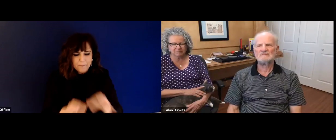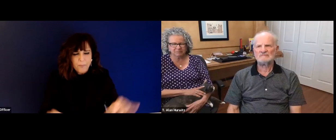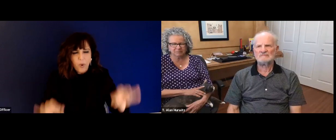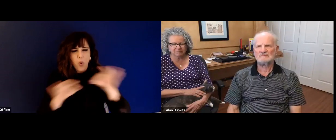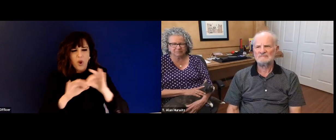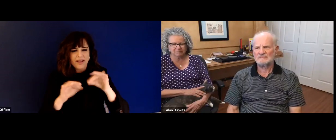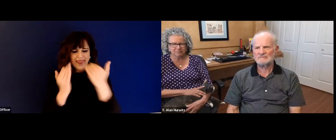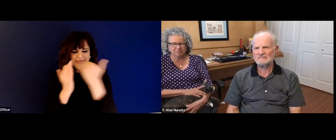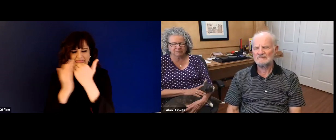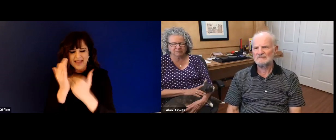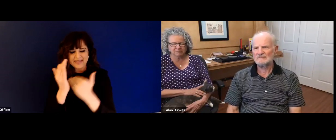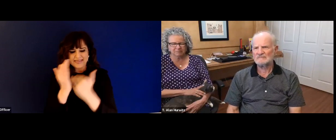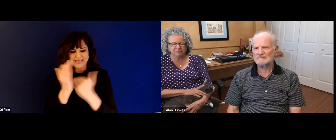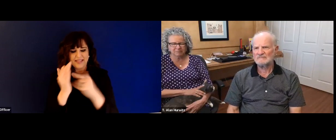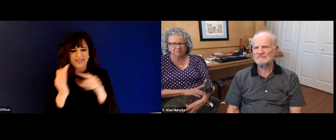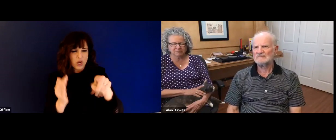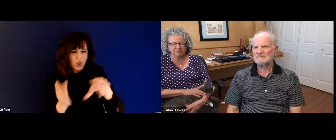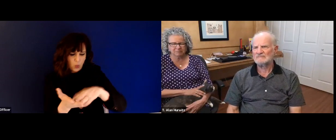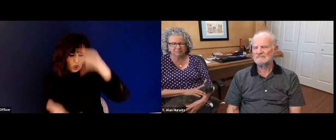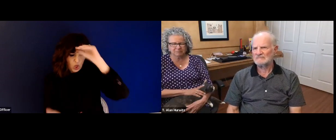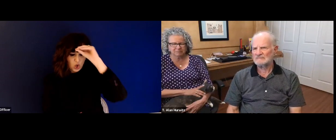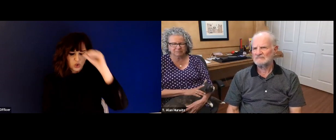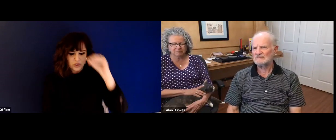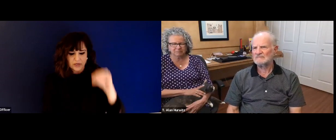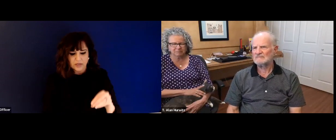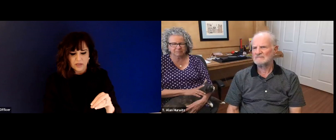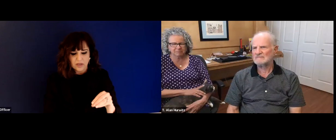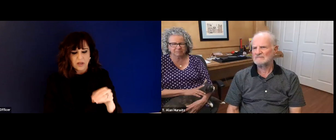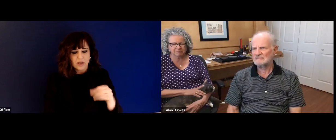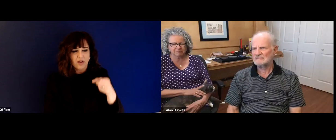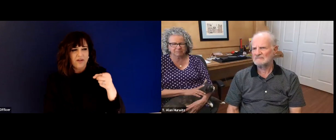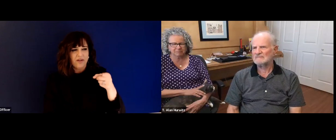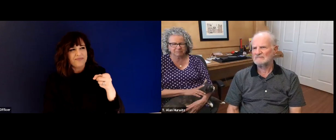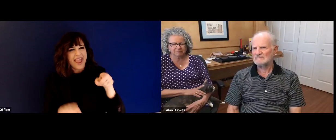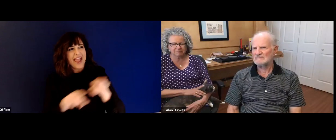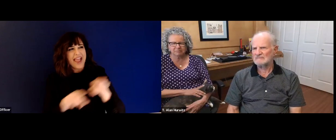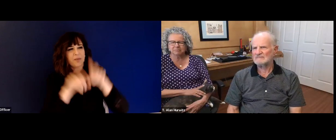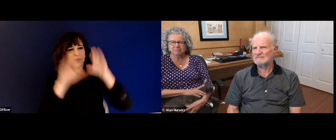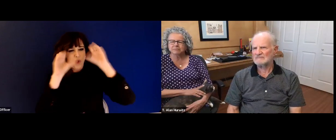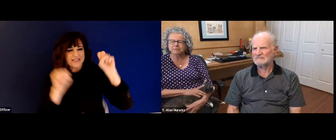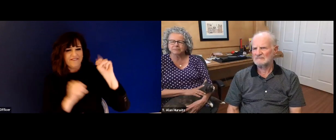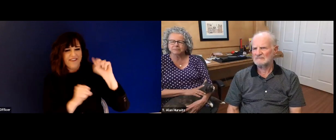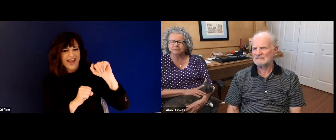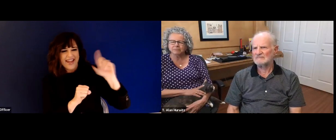Now, before you were the president of NAD, what was the